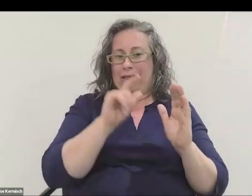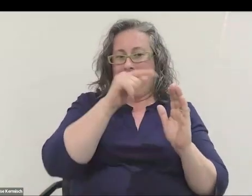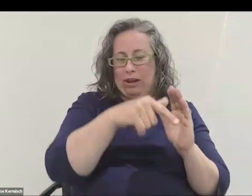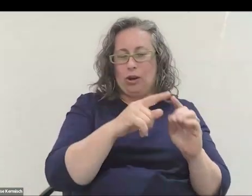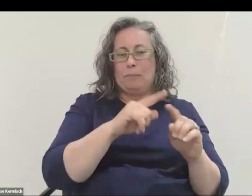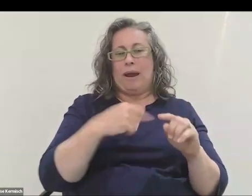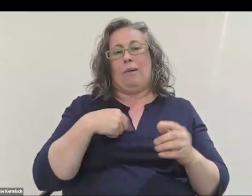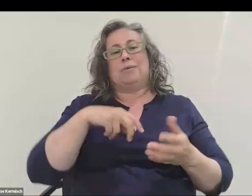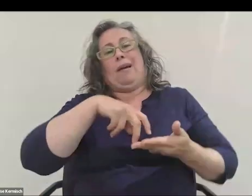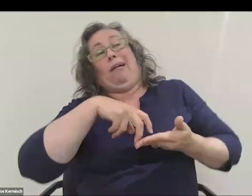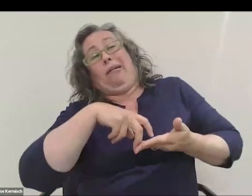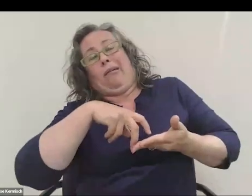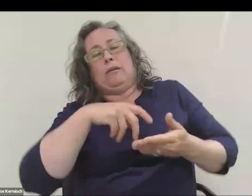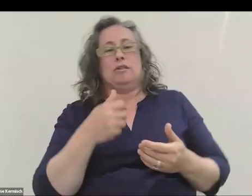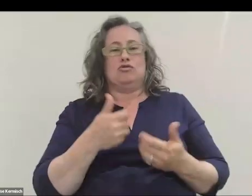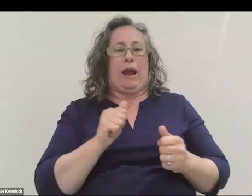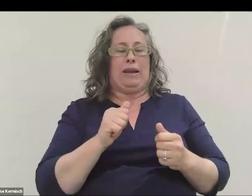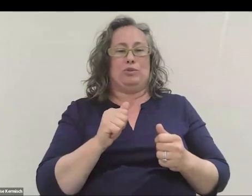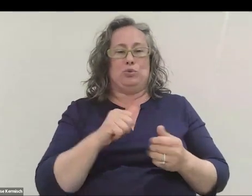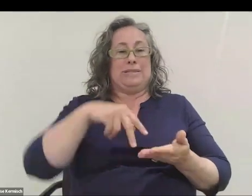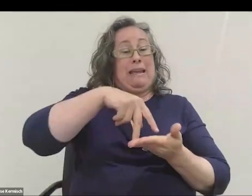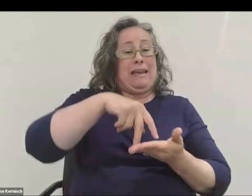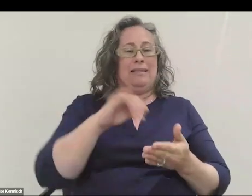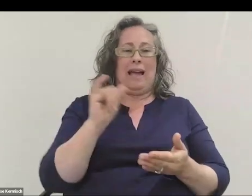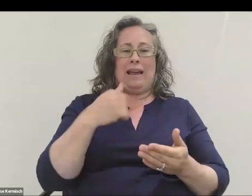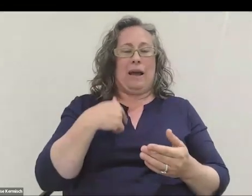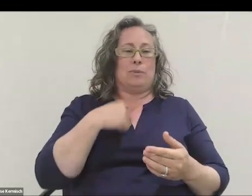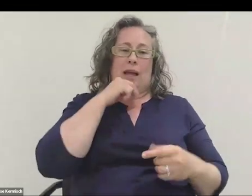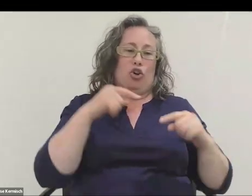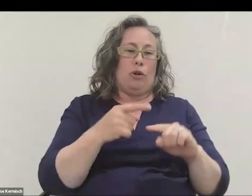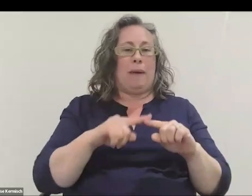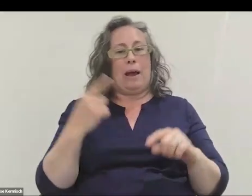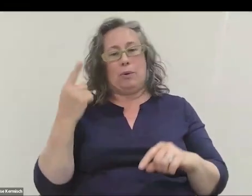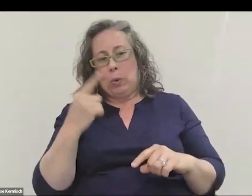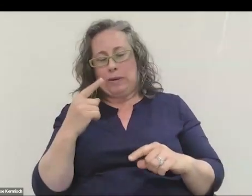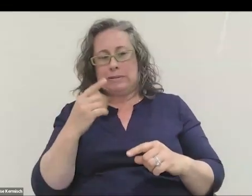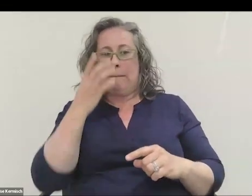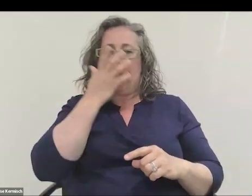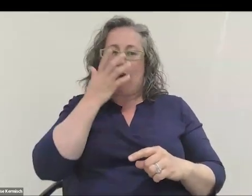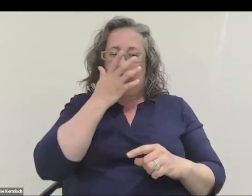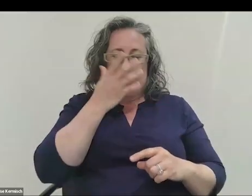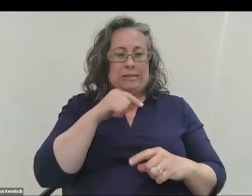trying to pretend like it doesn't hurt. I always was embarrassed about this photo and actually many photos from that era